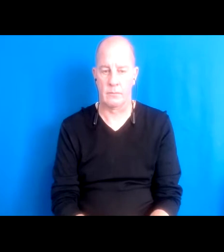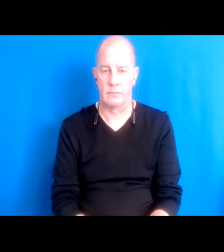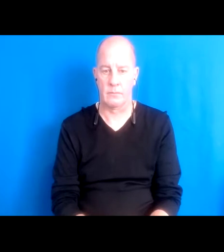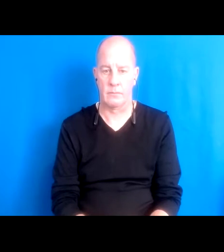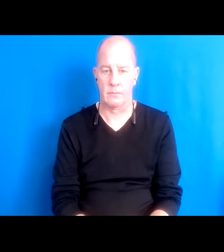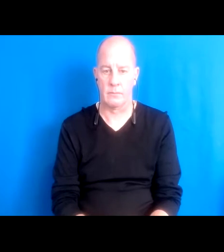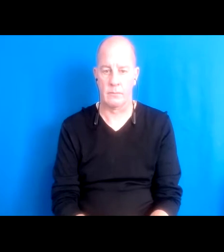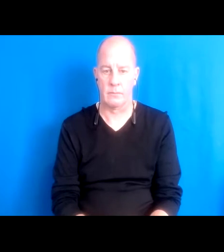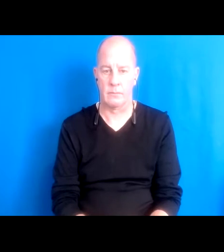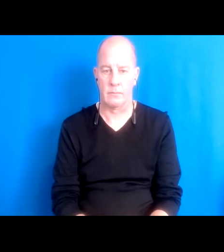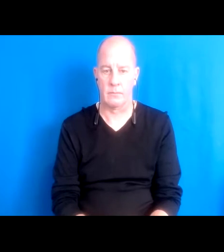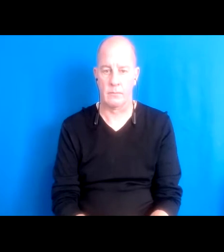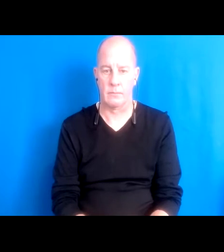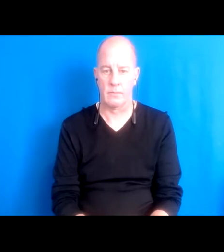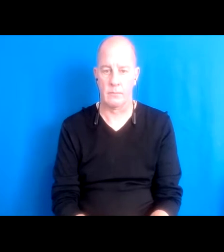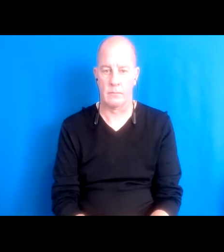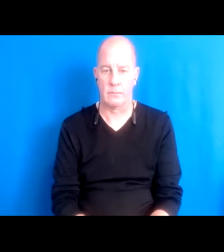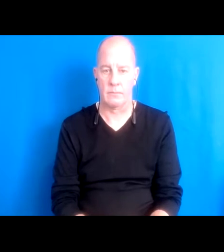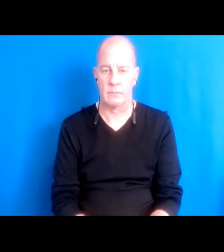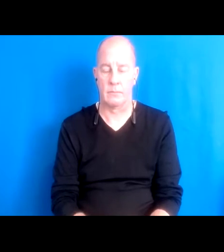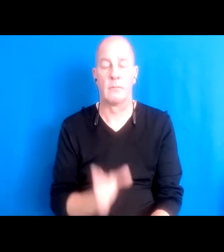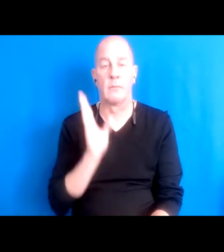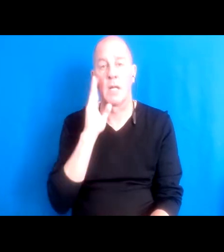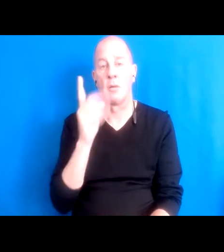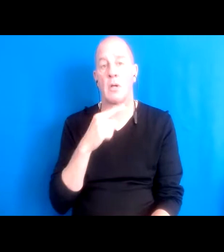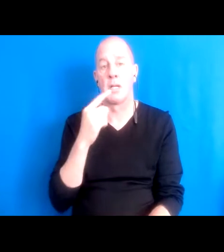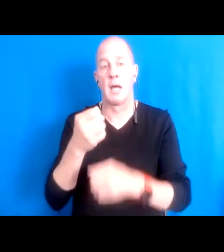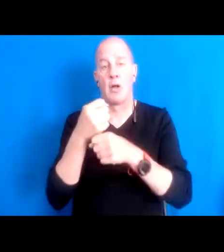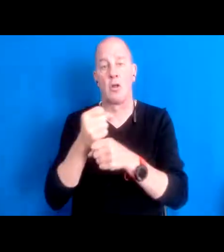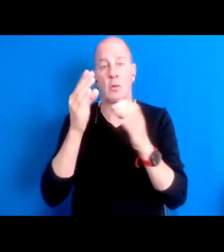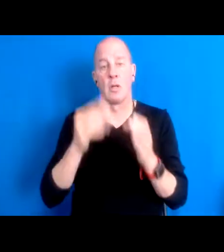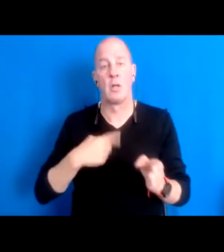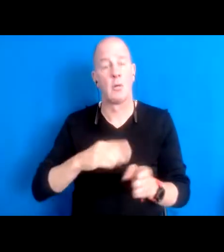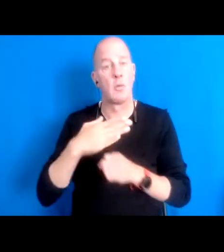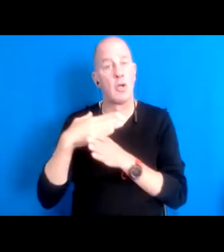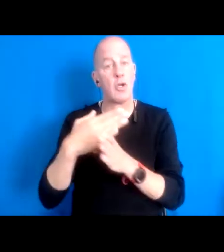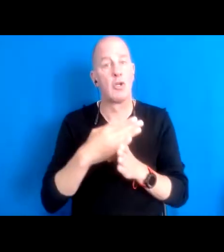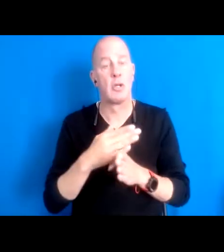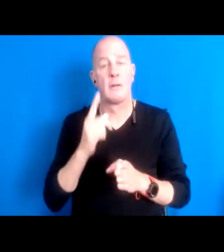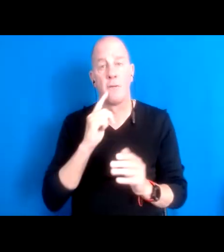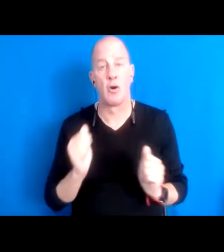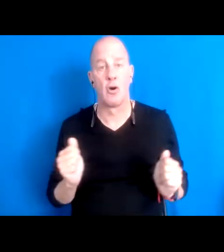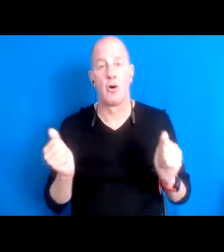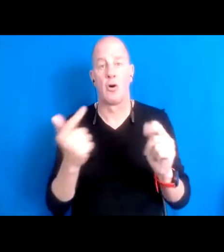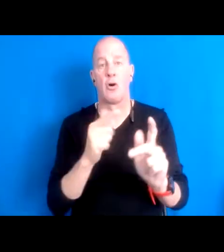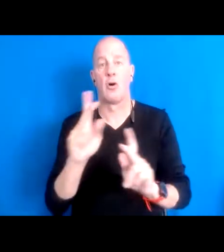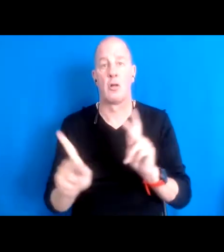creator that we're, we're going to share this out for all of all of the people who are listening,